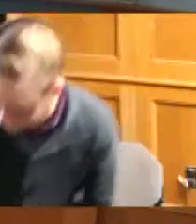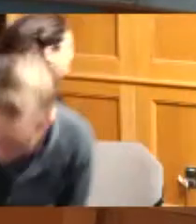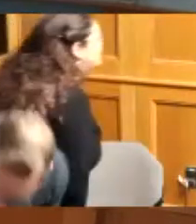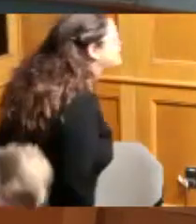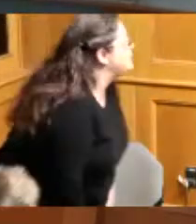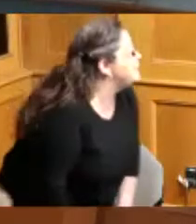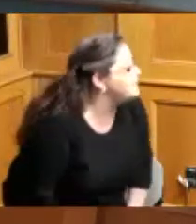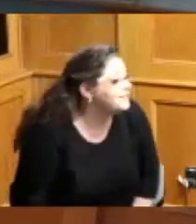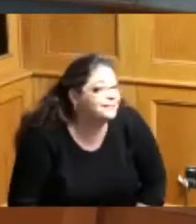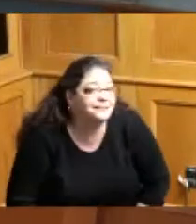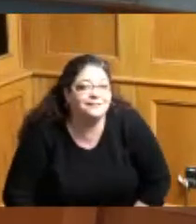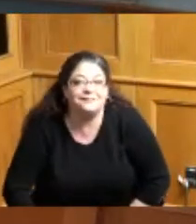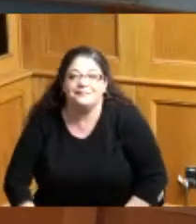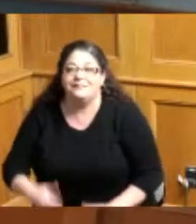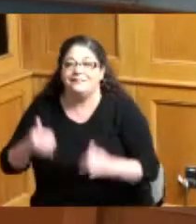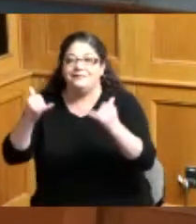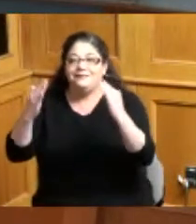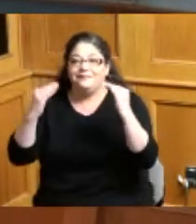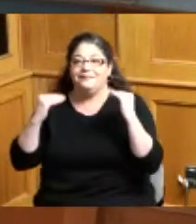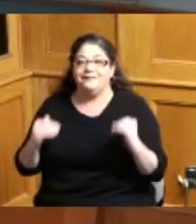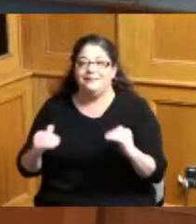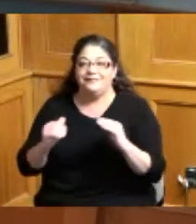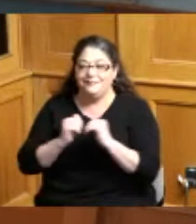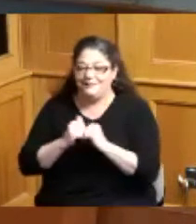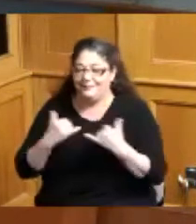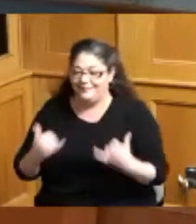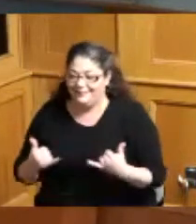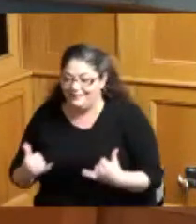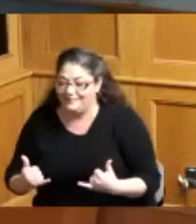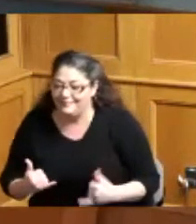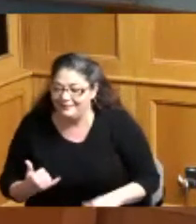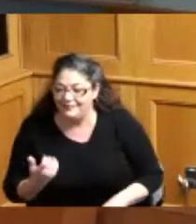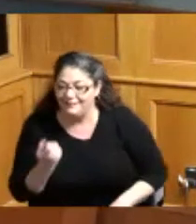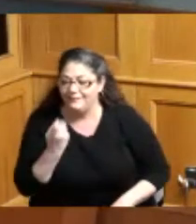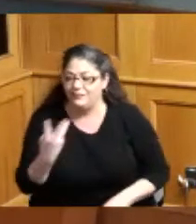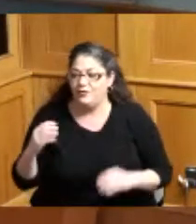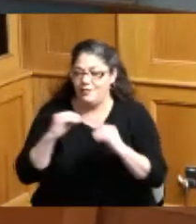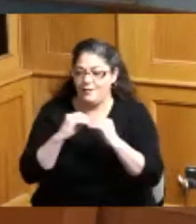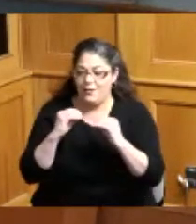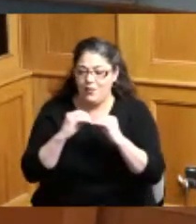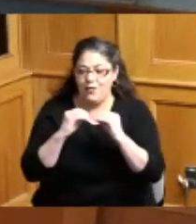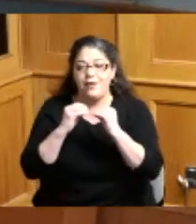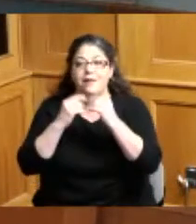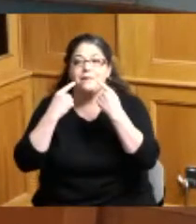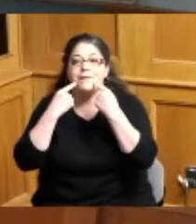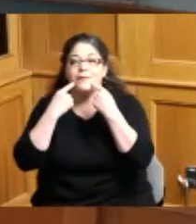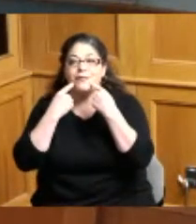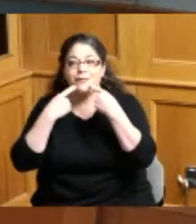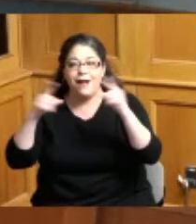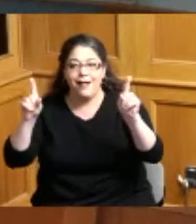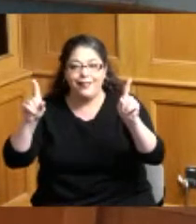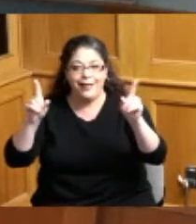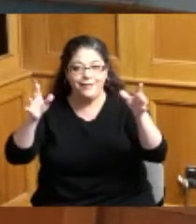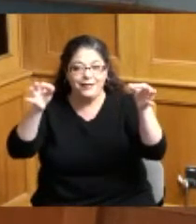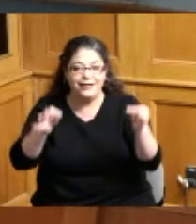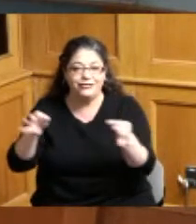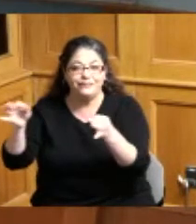right so we will move forward we have a few more proclamations to go through